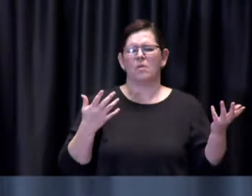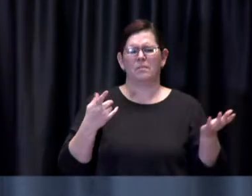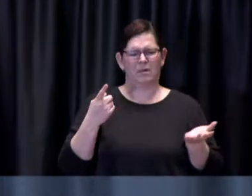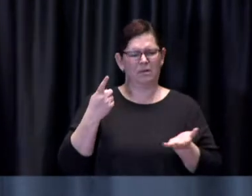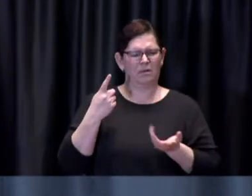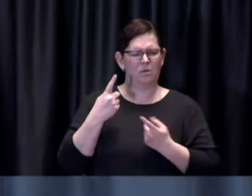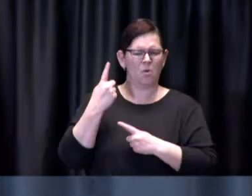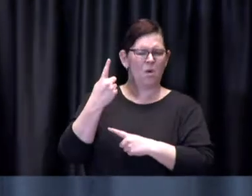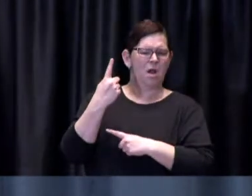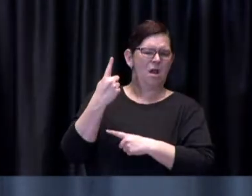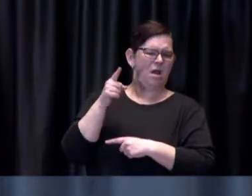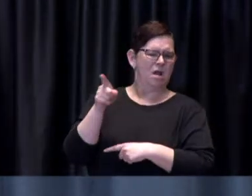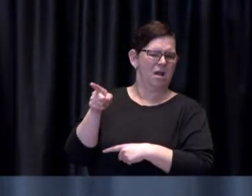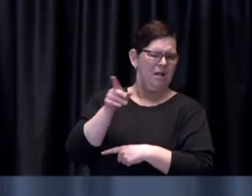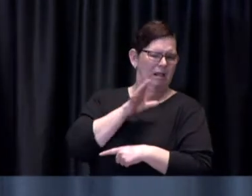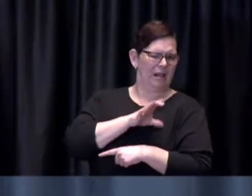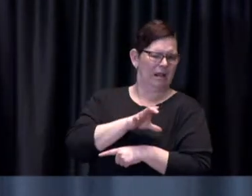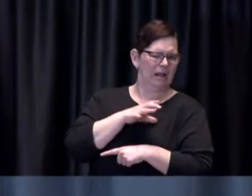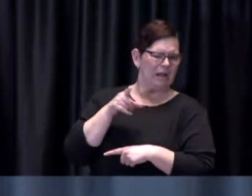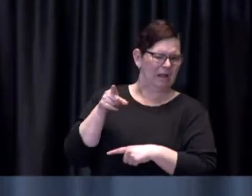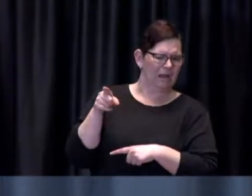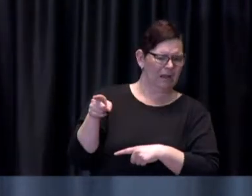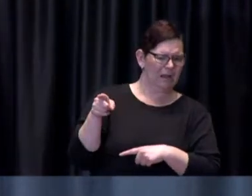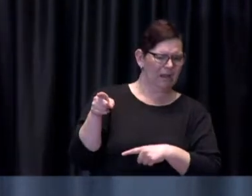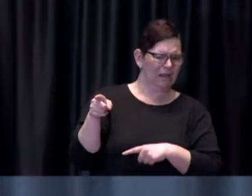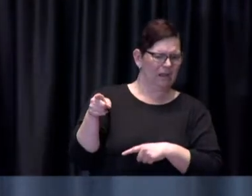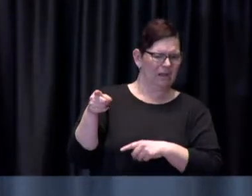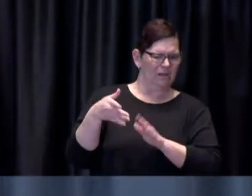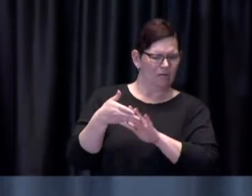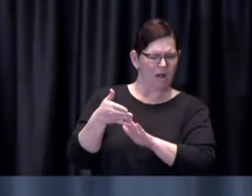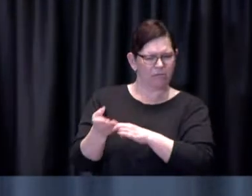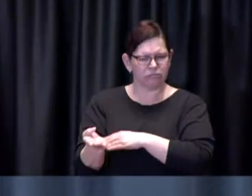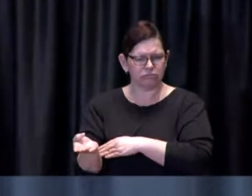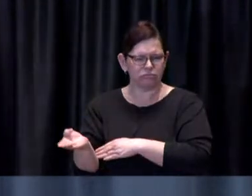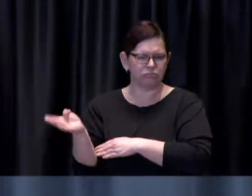doses and that seemed to be quite popular it was later changed but I mean what is the feasibility